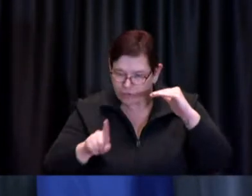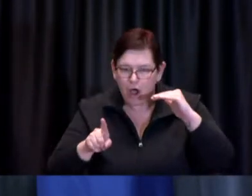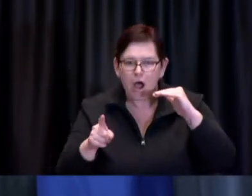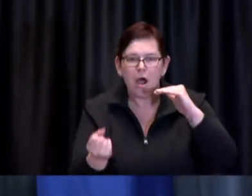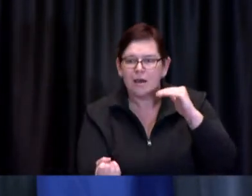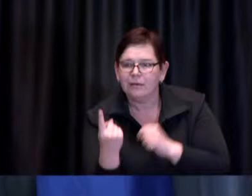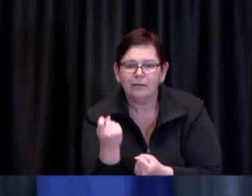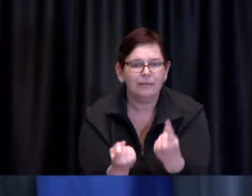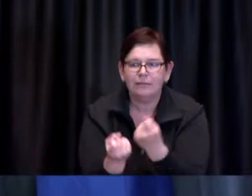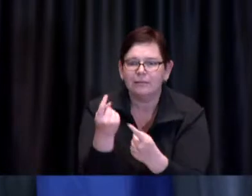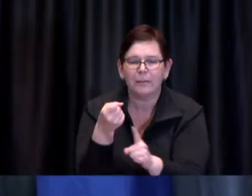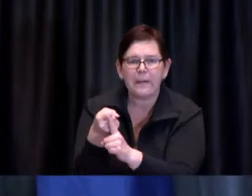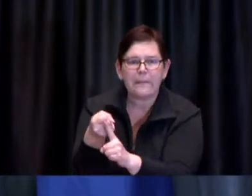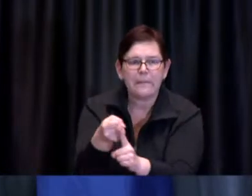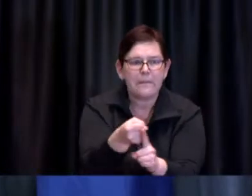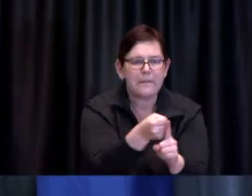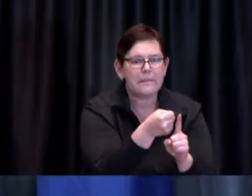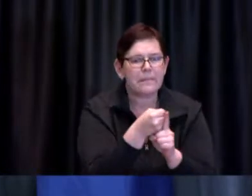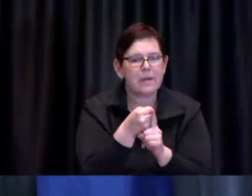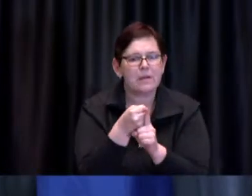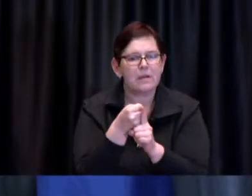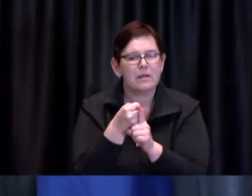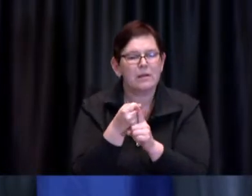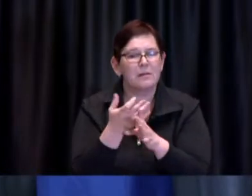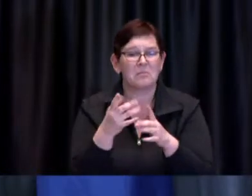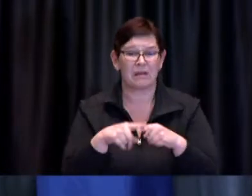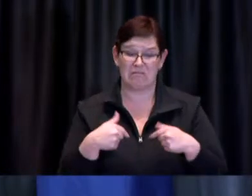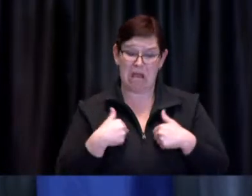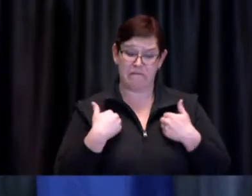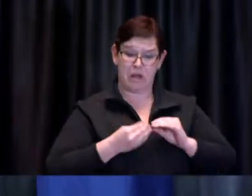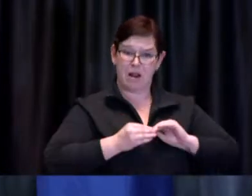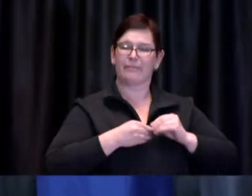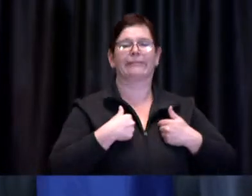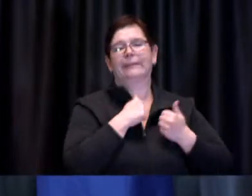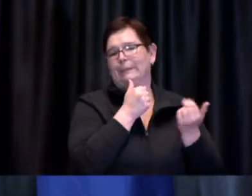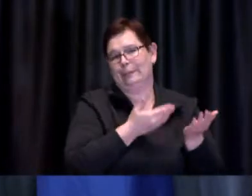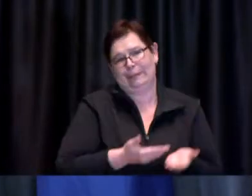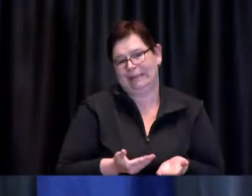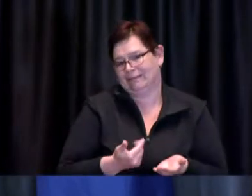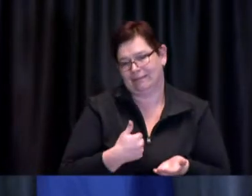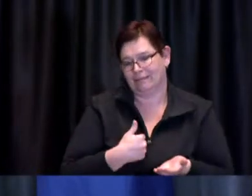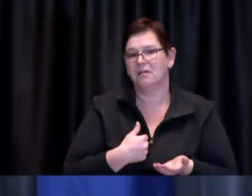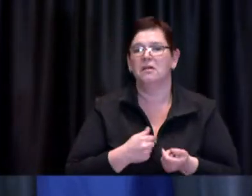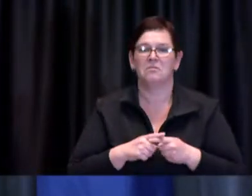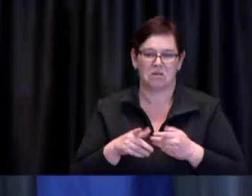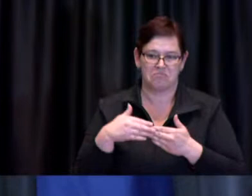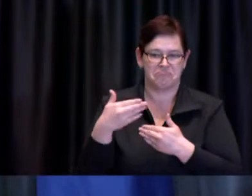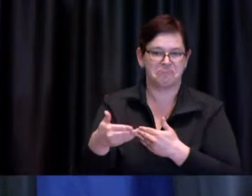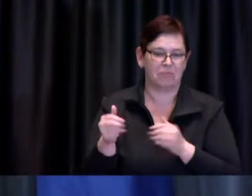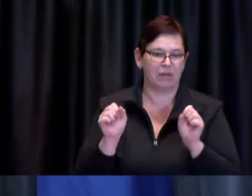afraid I don't have those numbers with me happy to talk to you offline though Matt. Lawvin: Thank you Matt oh yeah go ahead